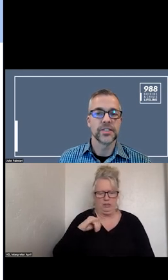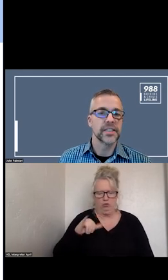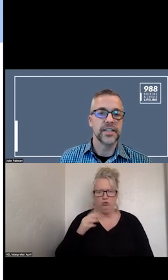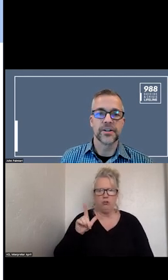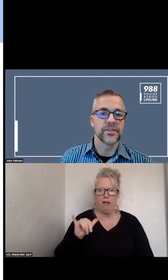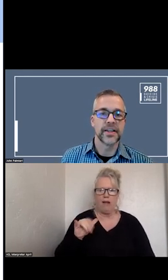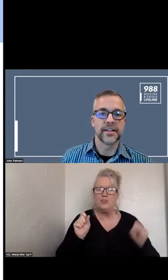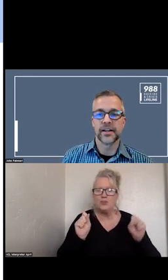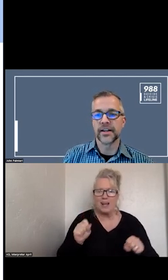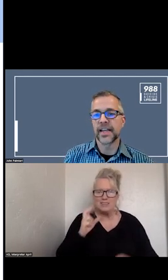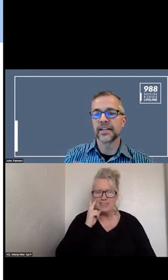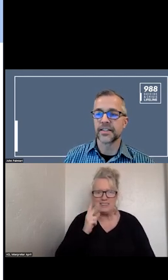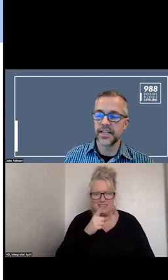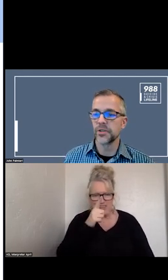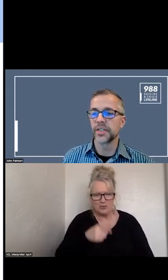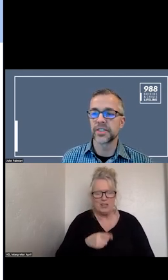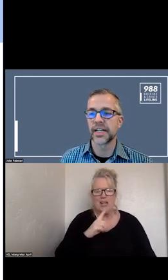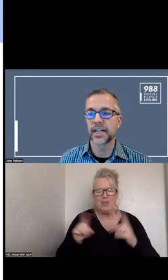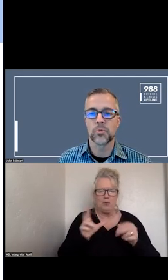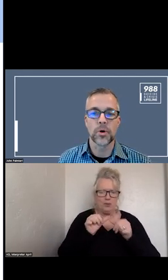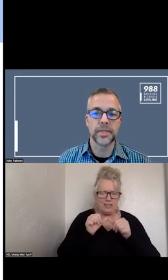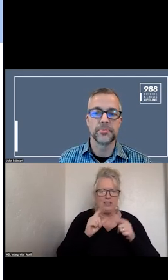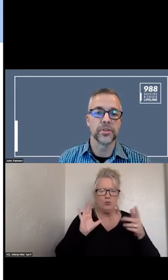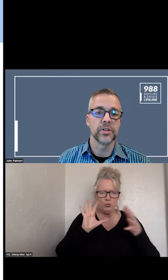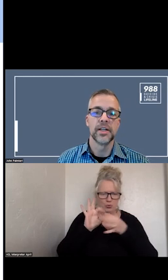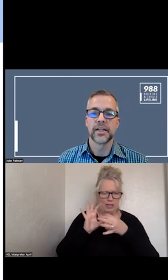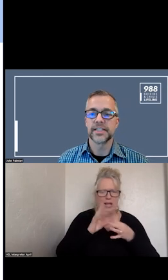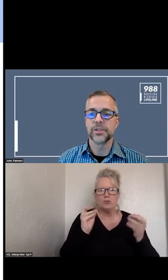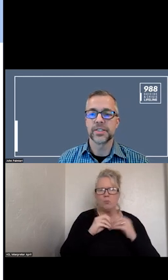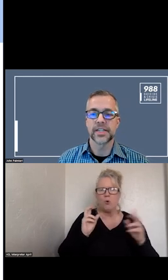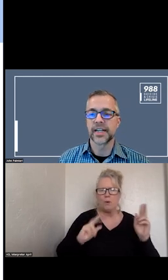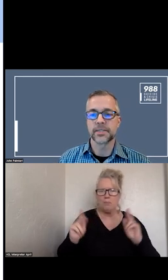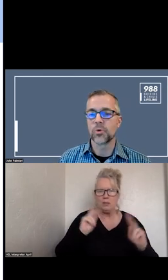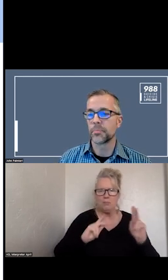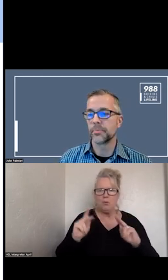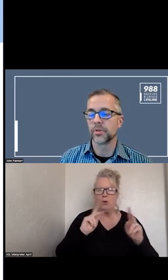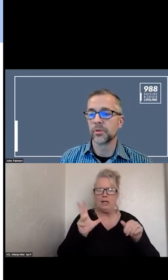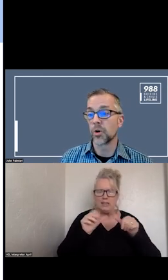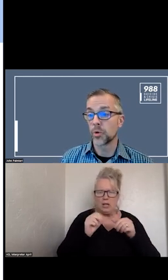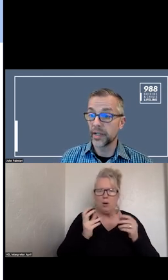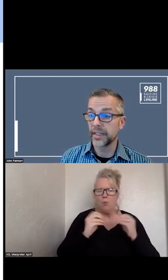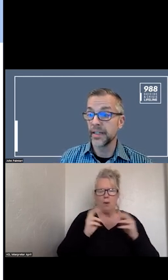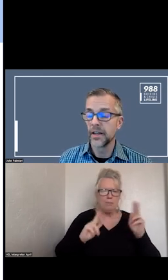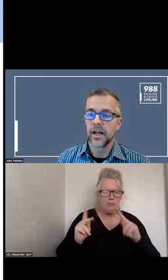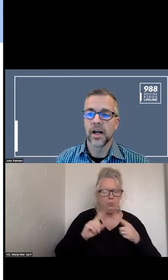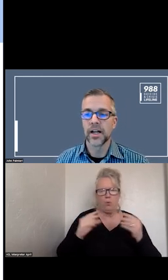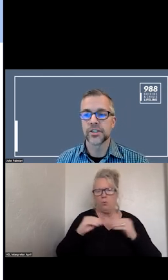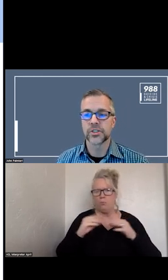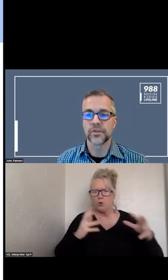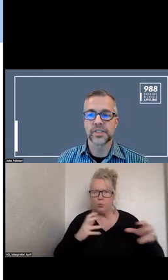YOU CAN SEE HERE CONTINUING TO CONNECT MORE PEOPLE. CONTINUING TO CONNECT MORE PEOPLE MORE QUICKLY TO SERVICES